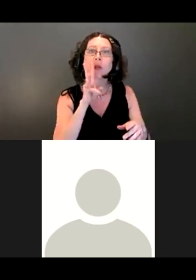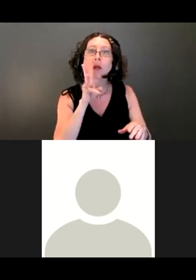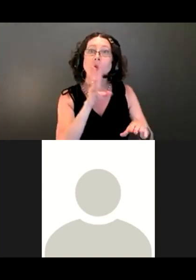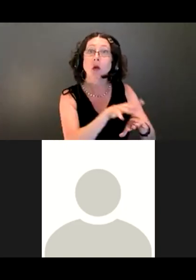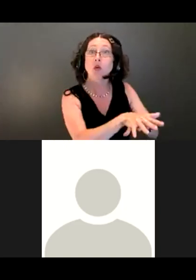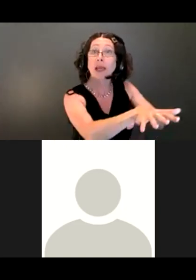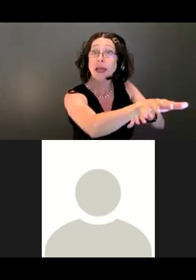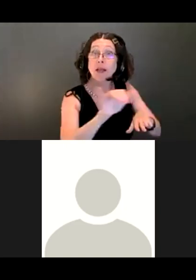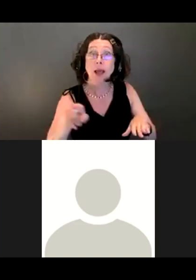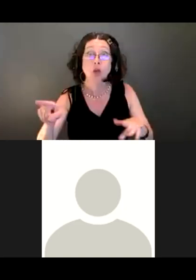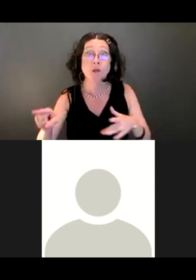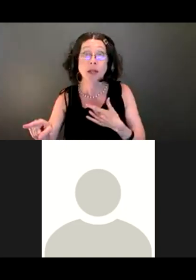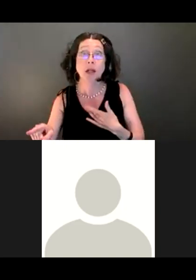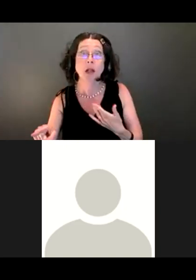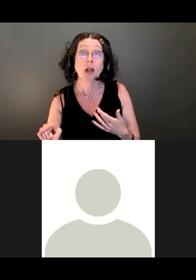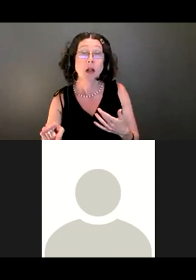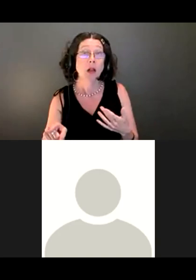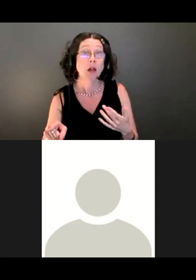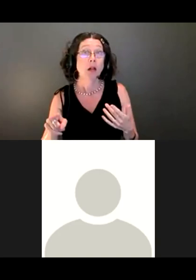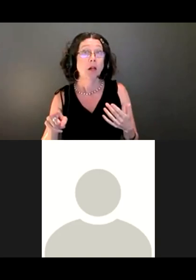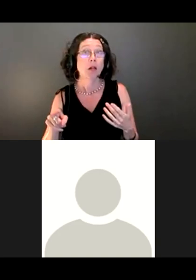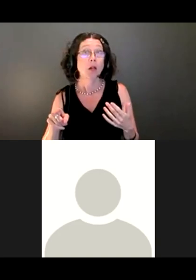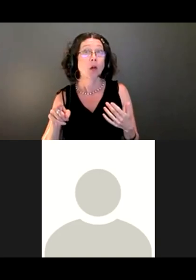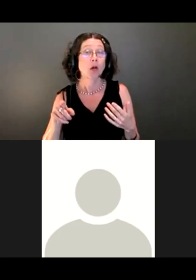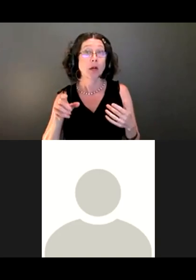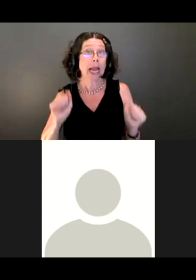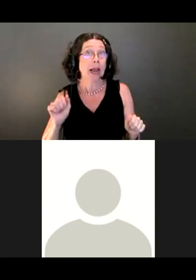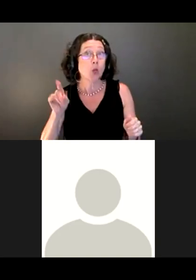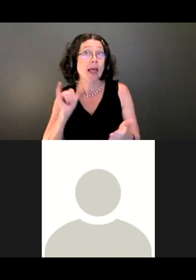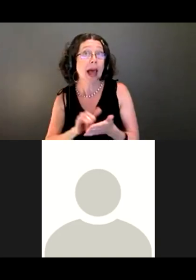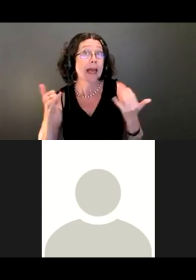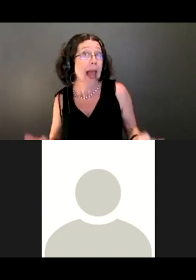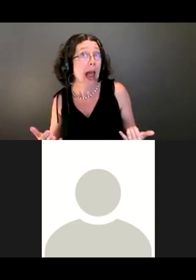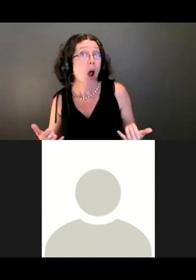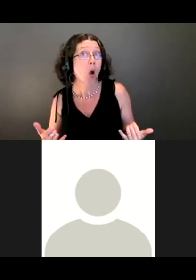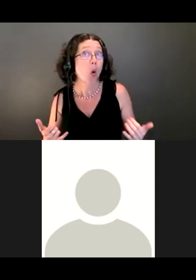it that I could easily do now, or are there modifications we could make to make that even better?